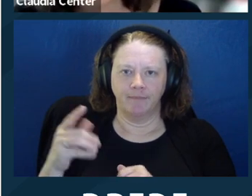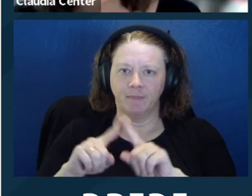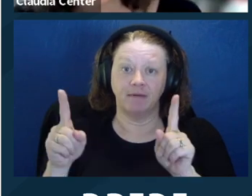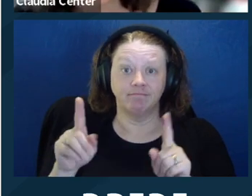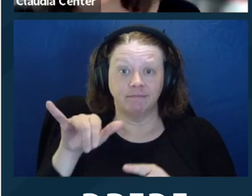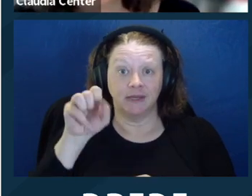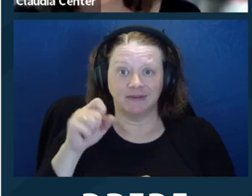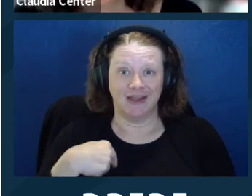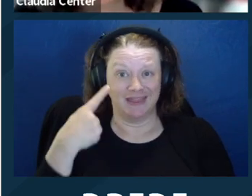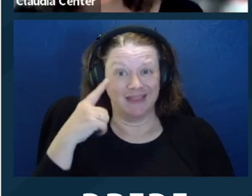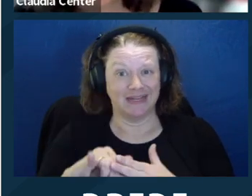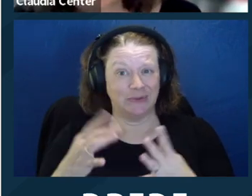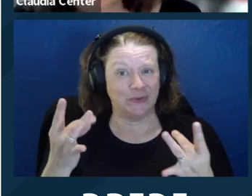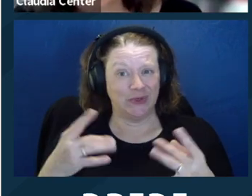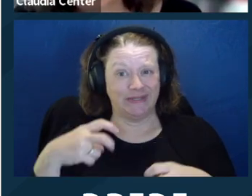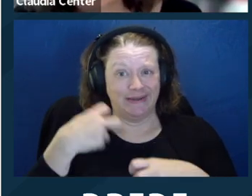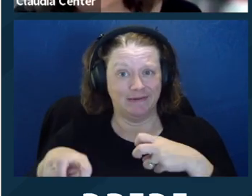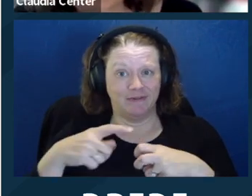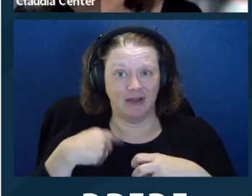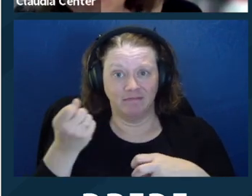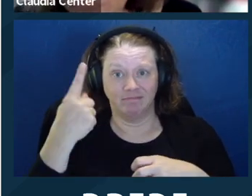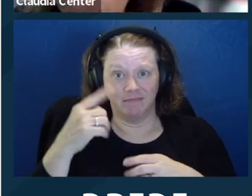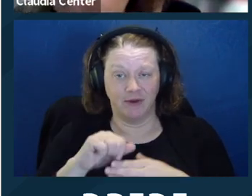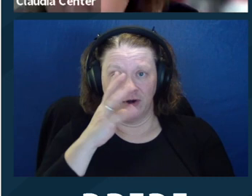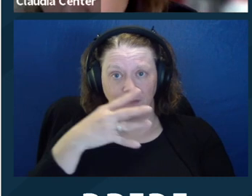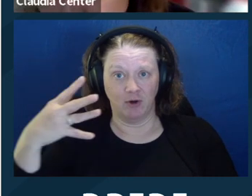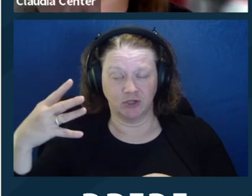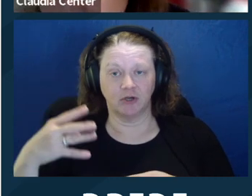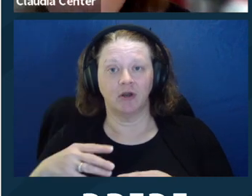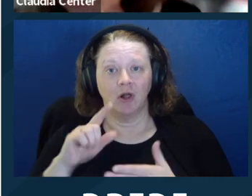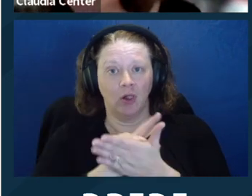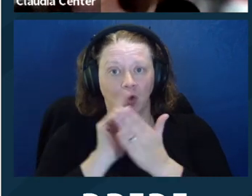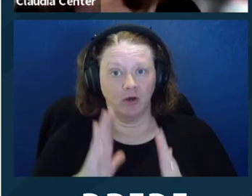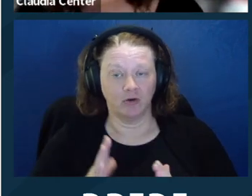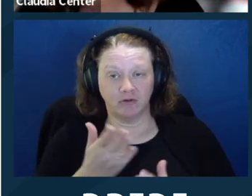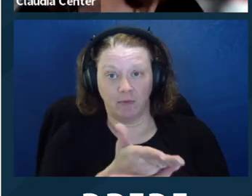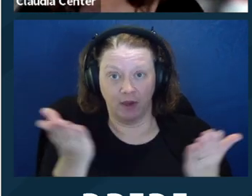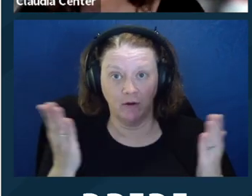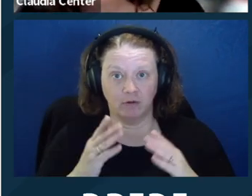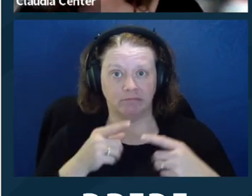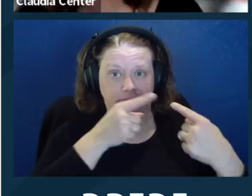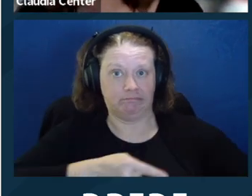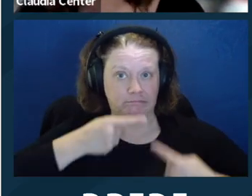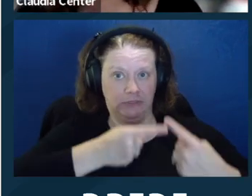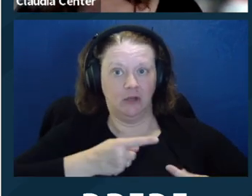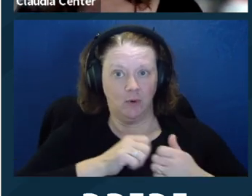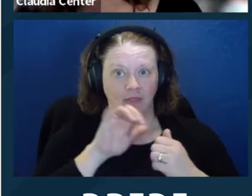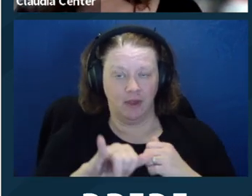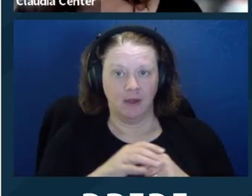Like a power of attorney. But yeah, I think this is a hard one. I understand that there